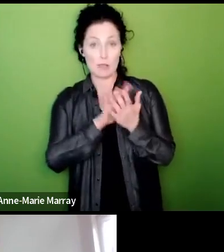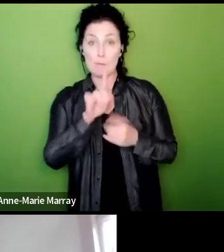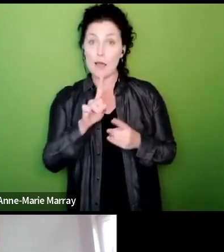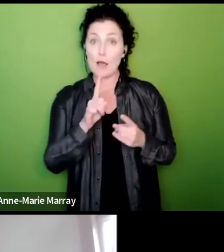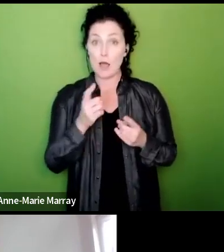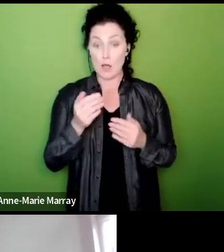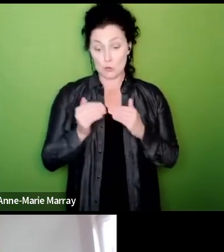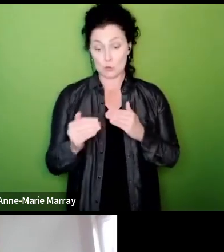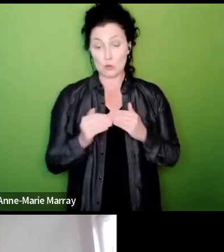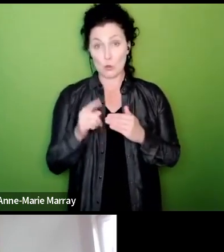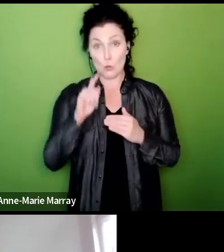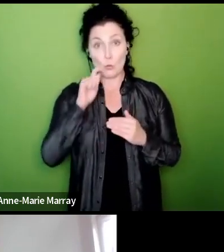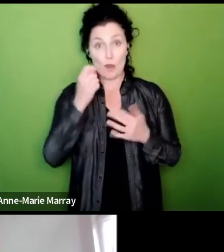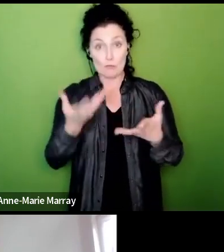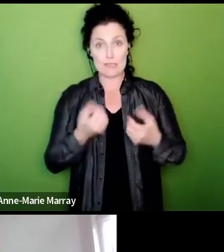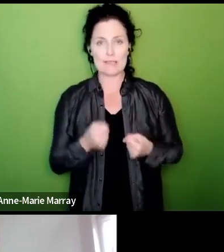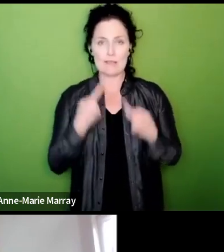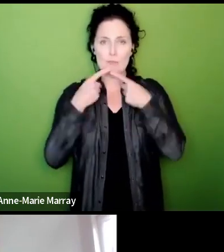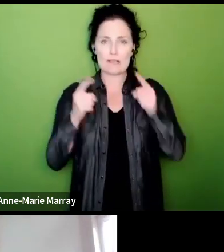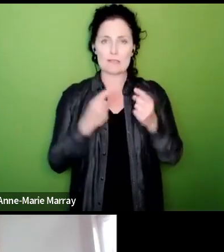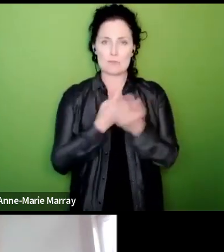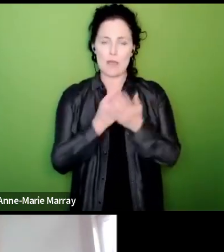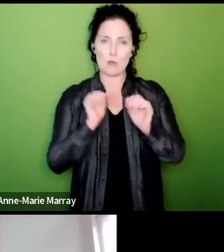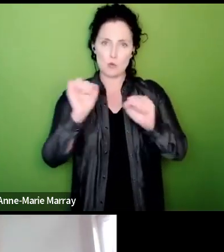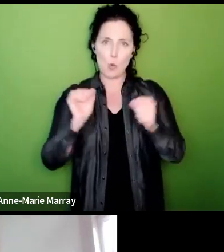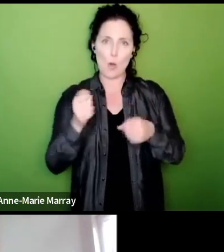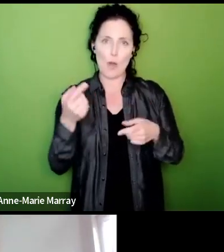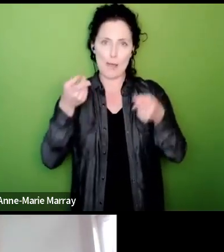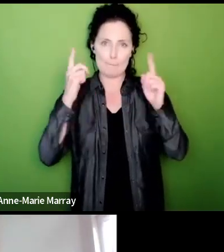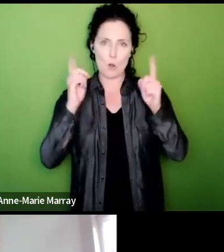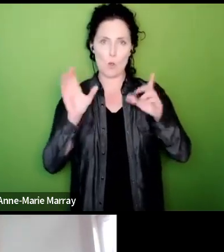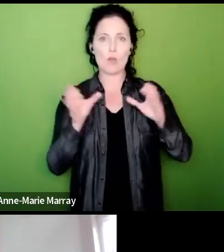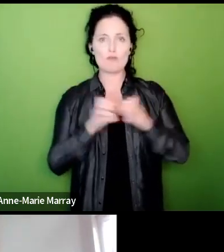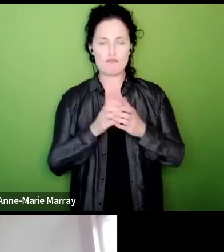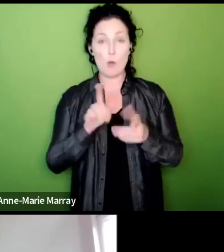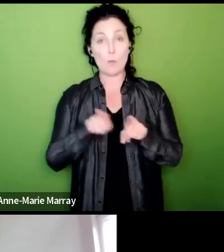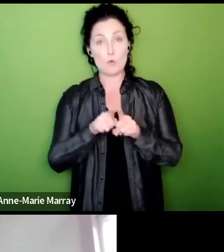employer group and whether and how that's done but there will also be information on the website